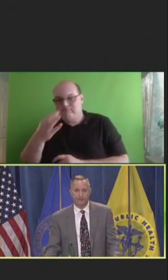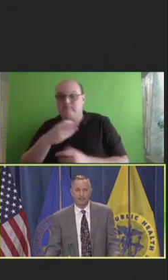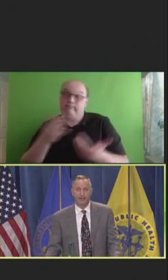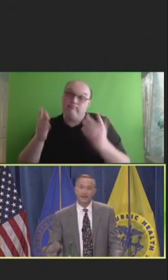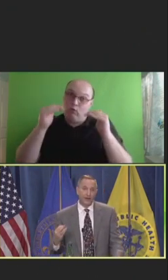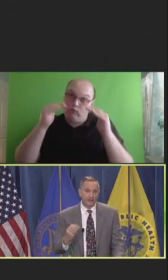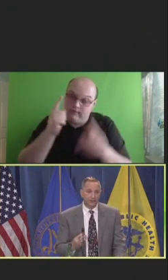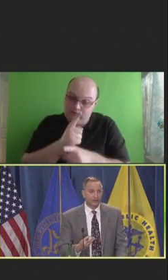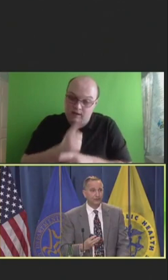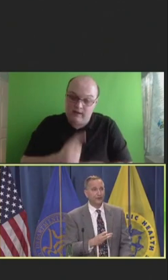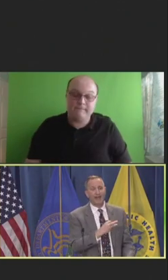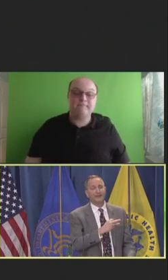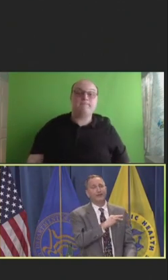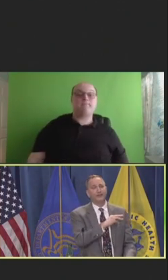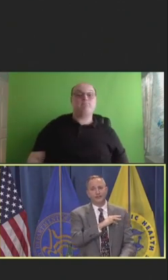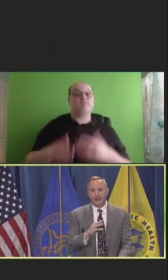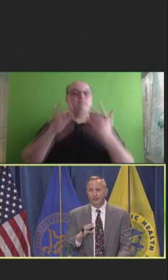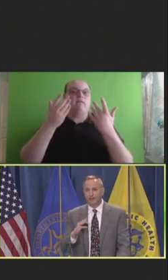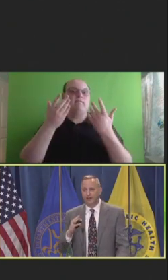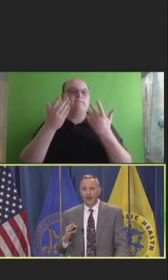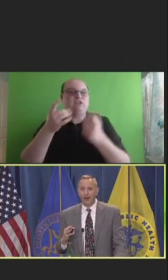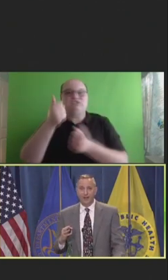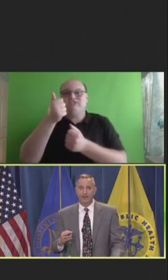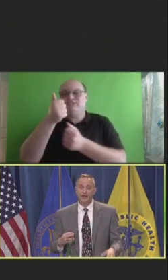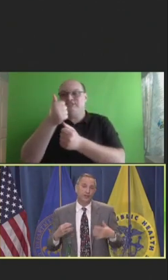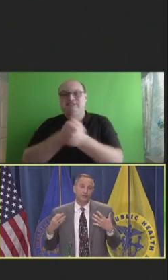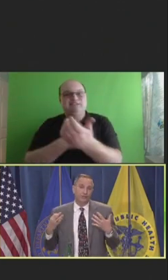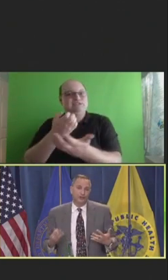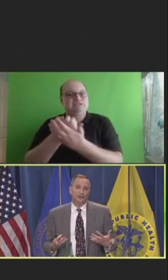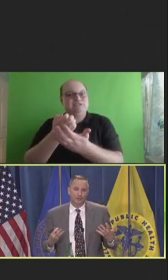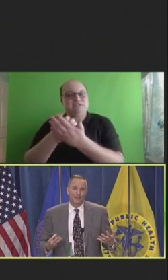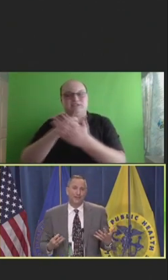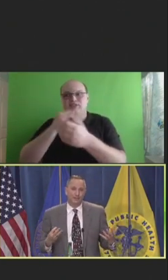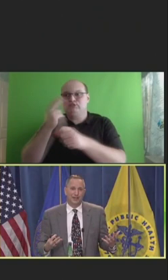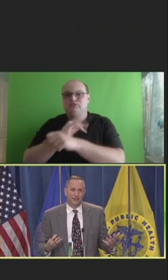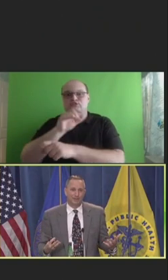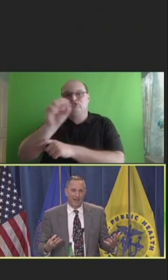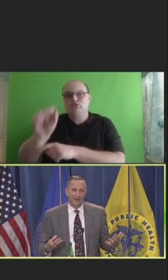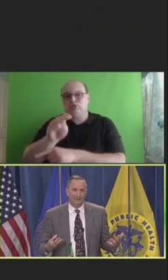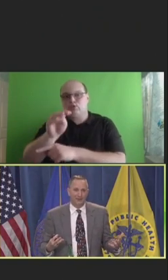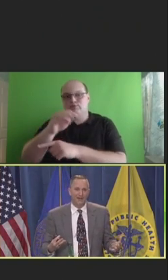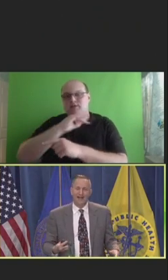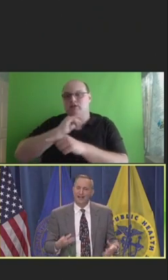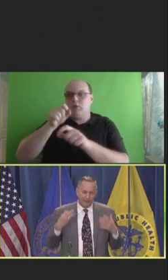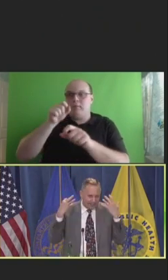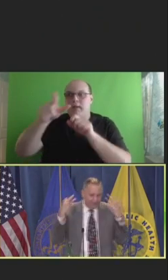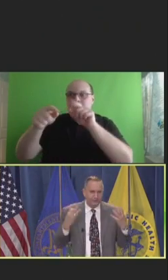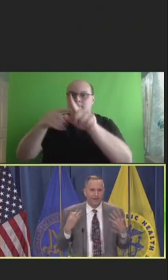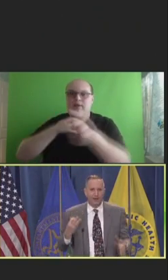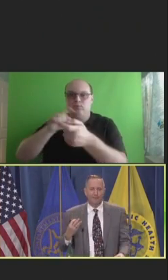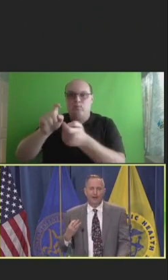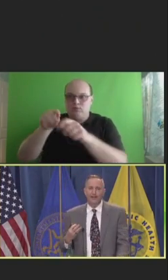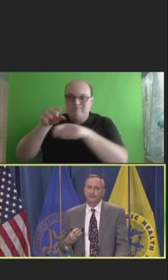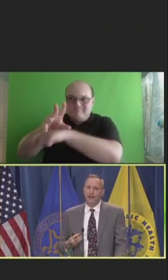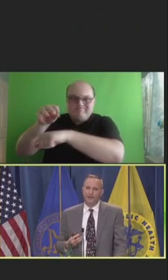Now, I told you every other sector in the economy uses social media to change behavior and yet we still can't wrap our heads around this.